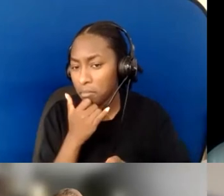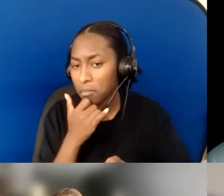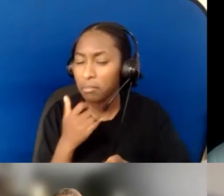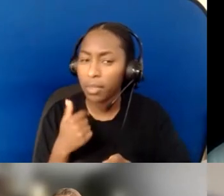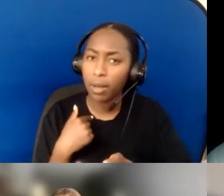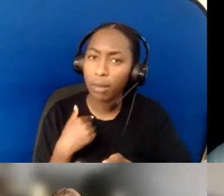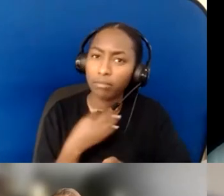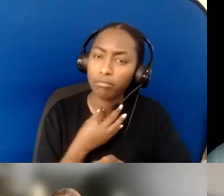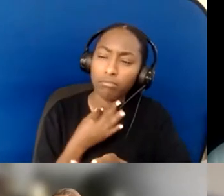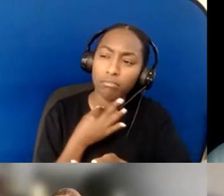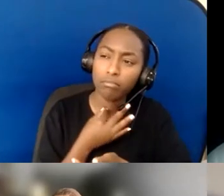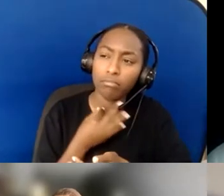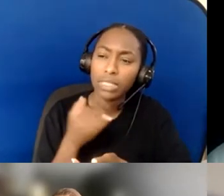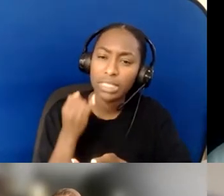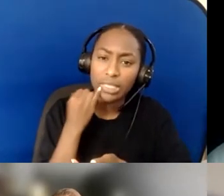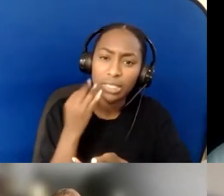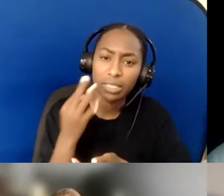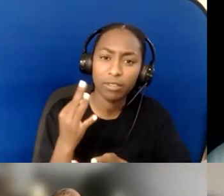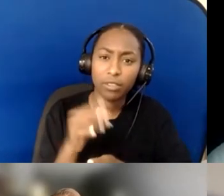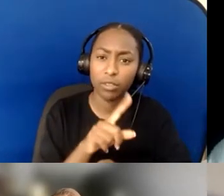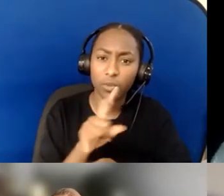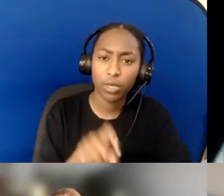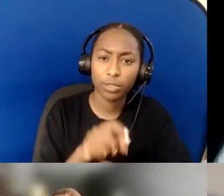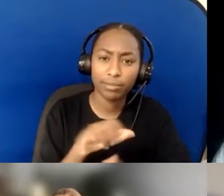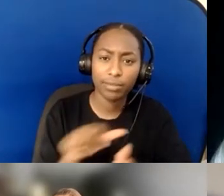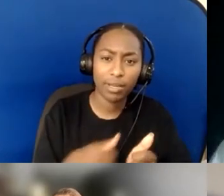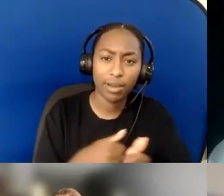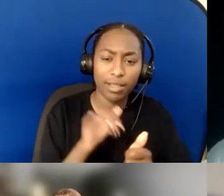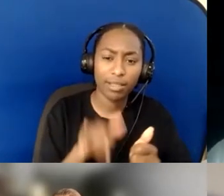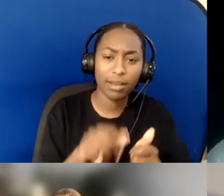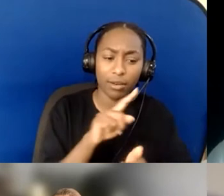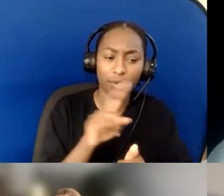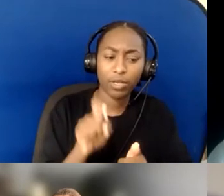if there's a question behind this question. I'm wondering if they're thinking about